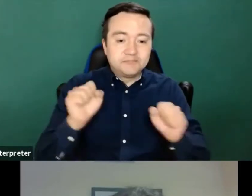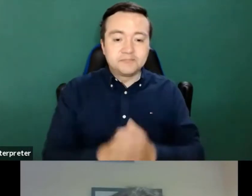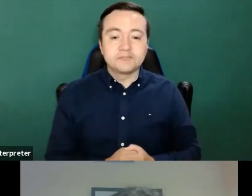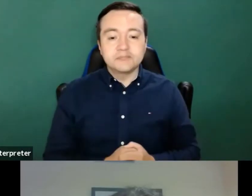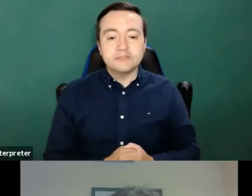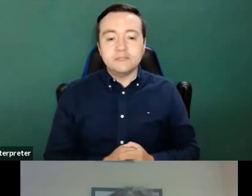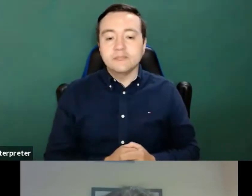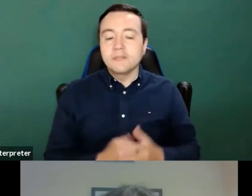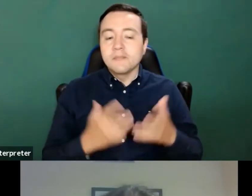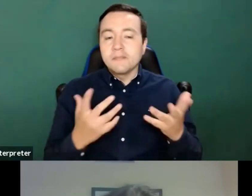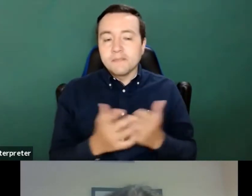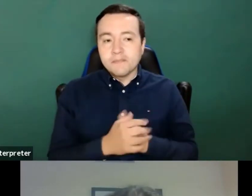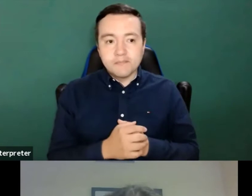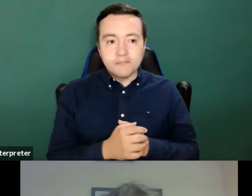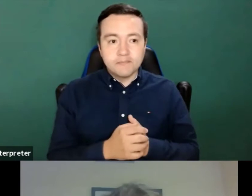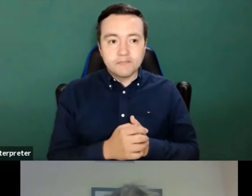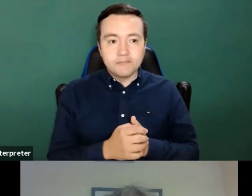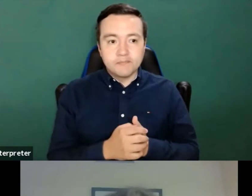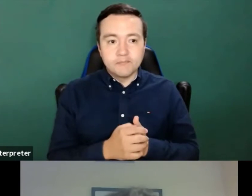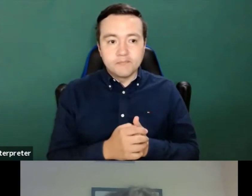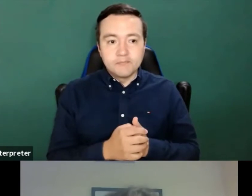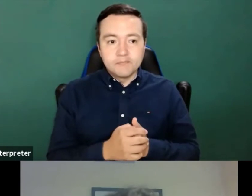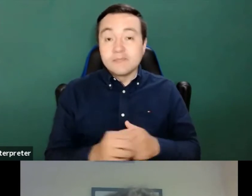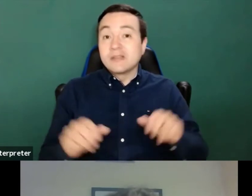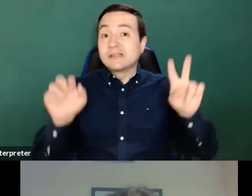So enough for all this marketing pieces.